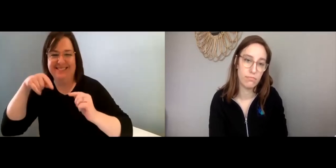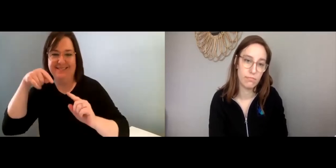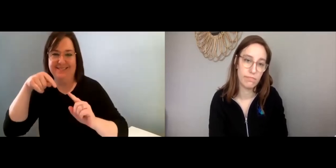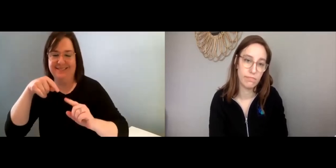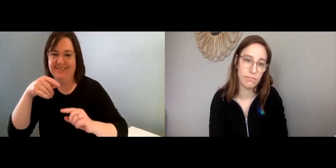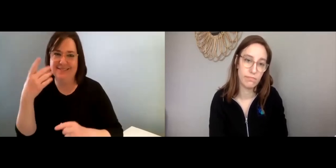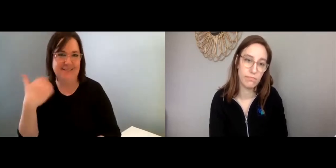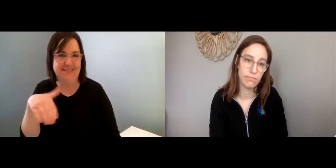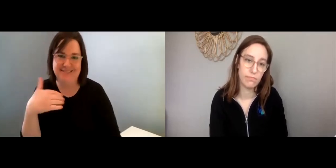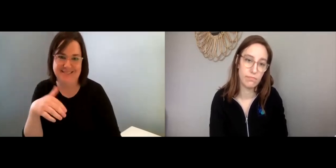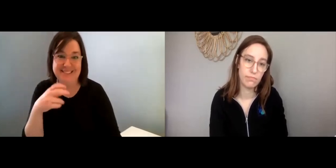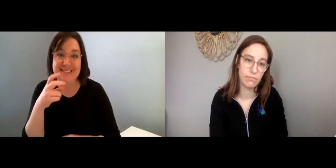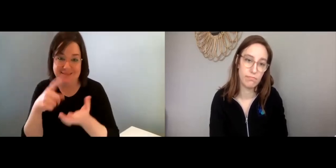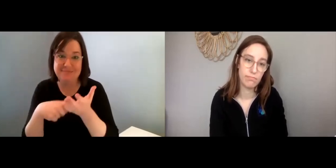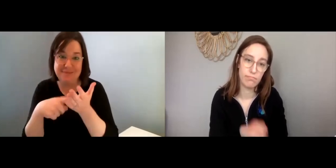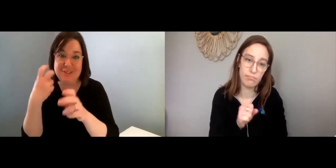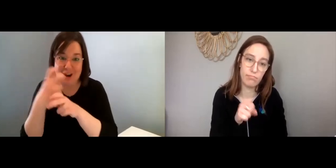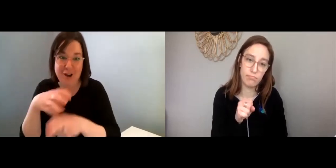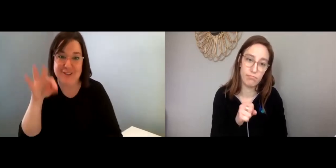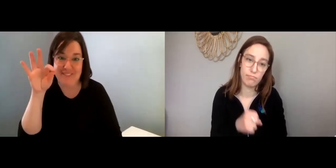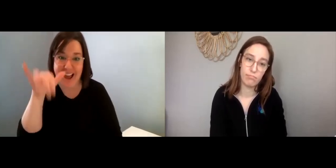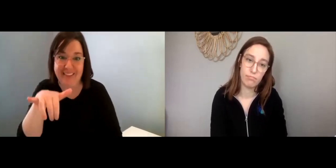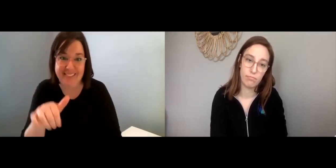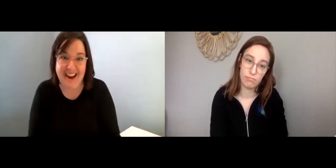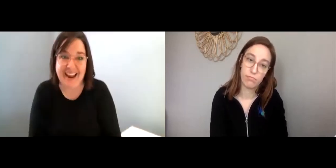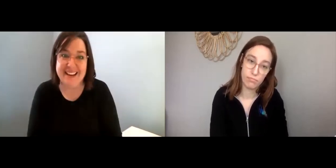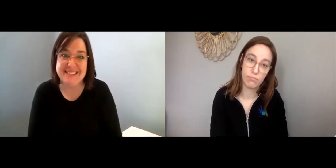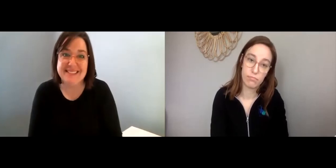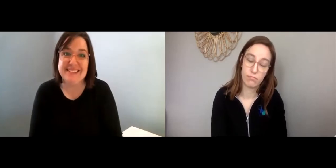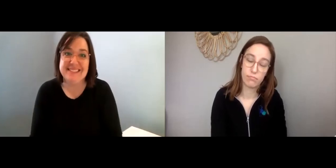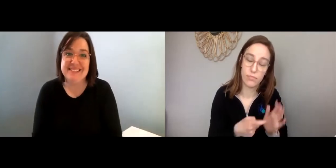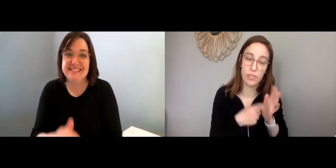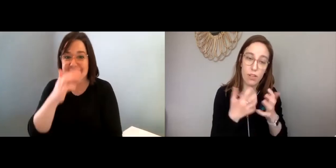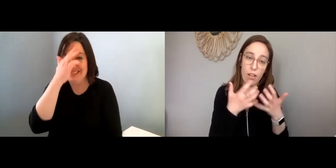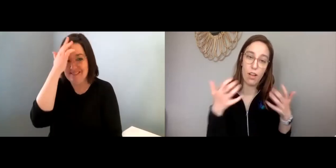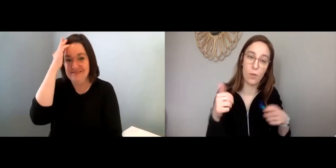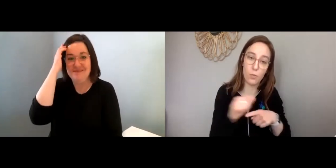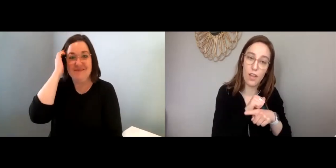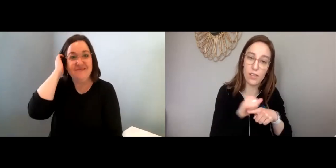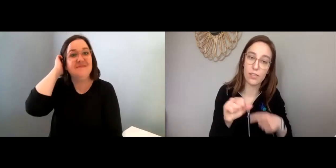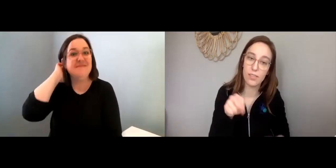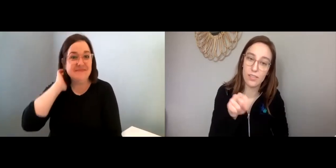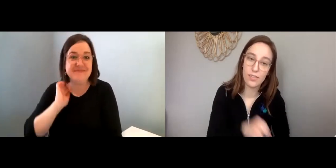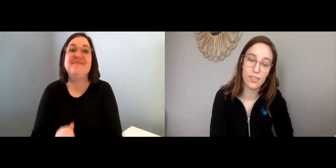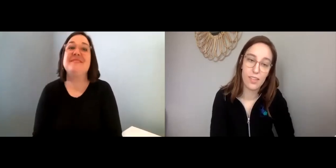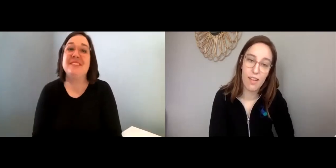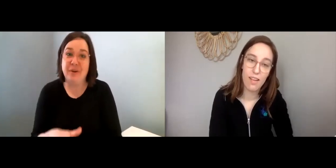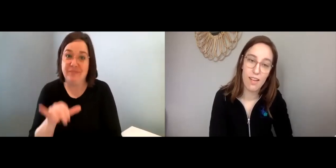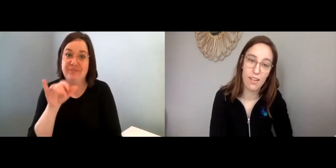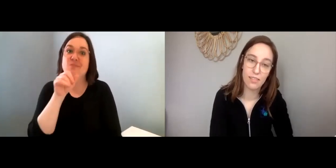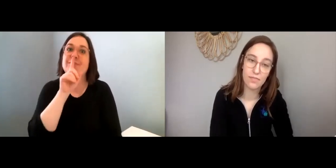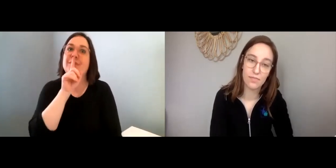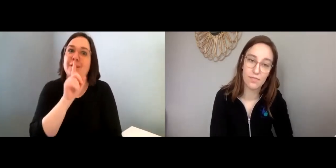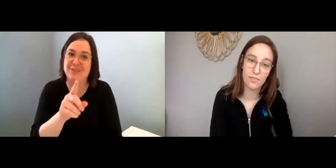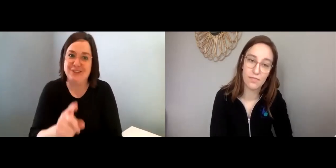And finding that balance, ooh, that sometimes can be very hard to find. Maggie: Yeah. It takes a lot of practice.